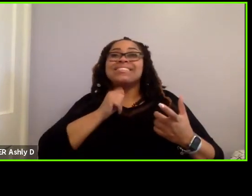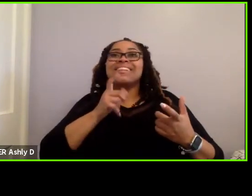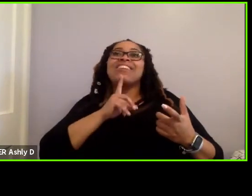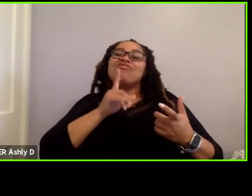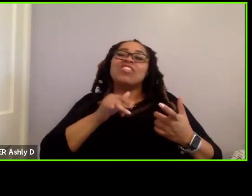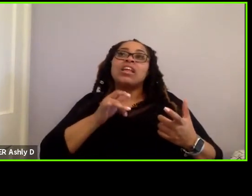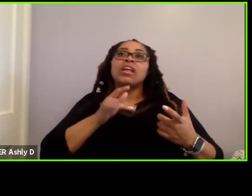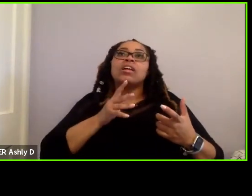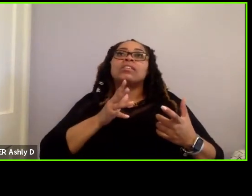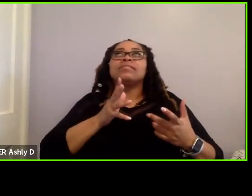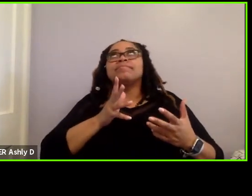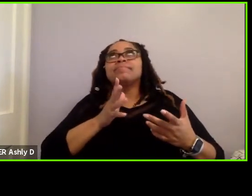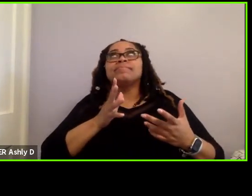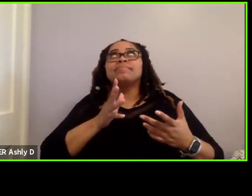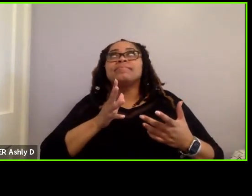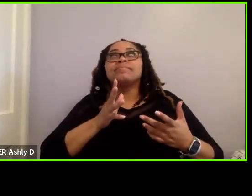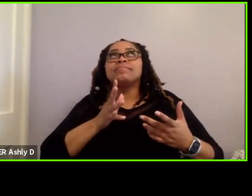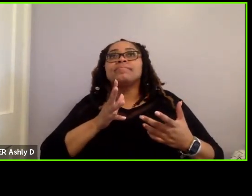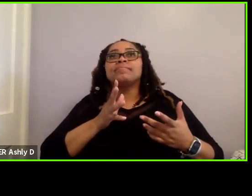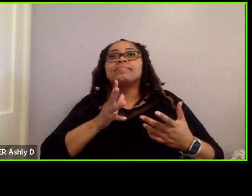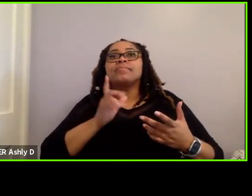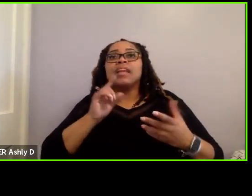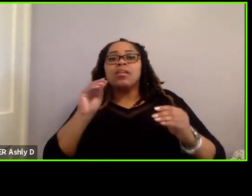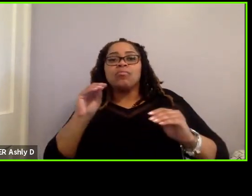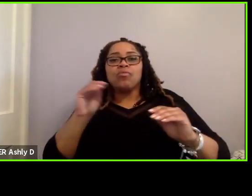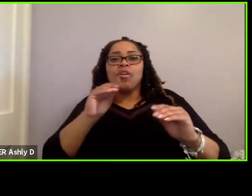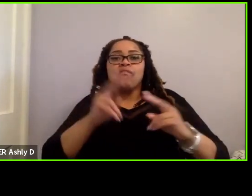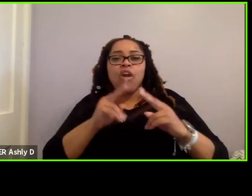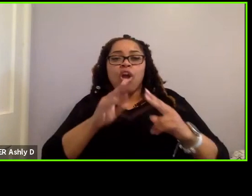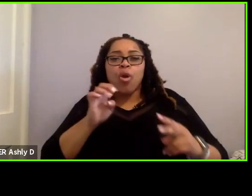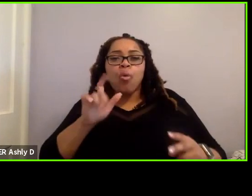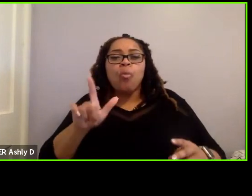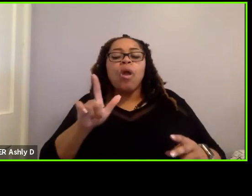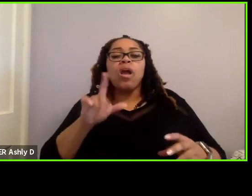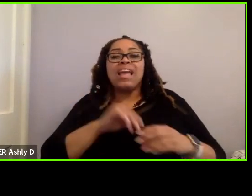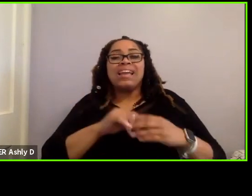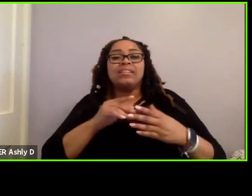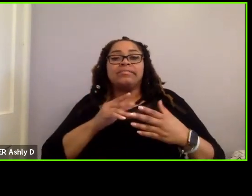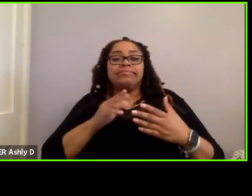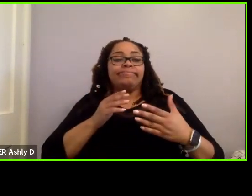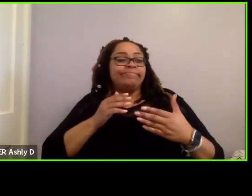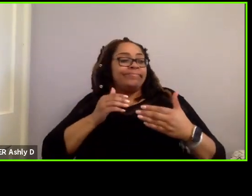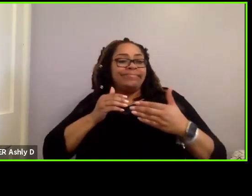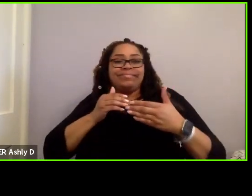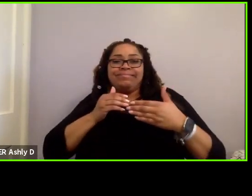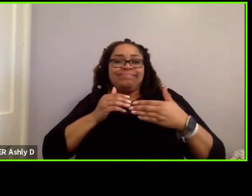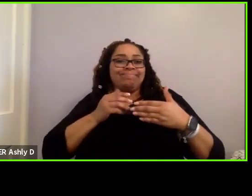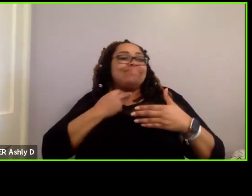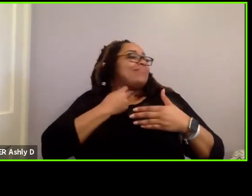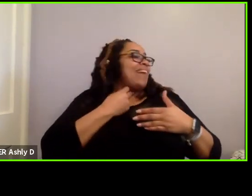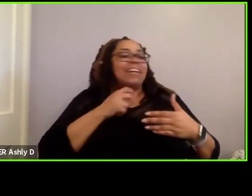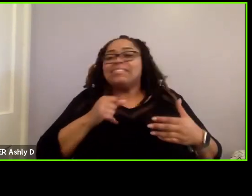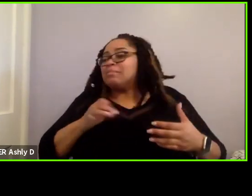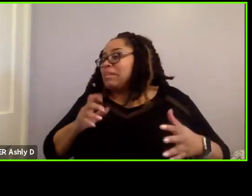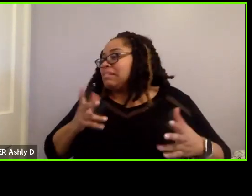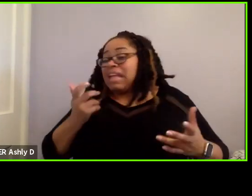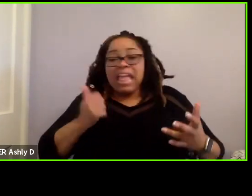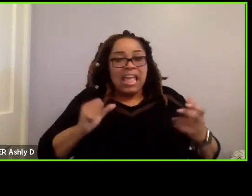well or can maneuver very, very well in tight spaces, and any type of vehicle in my opinion,